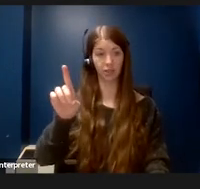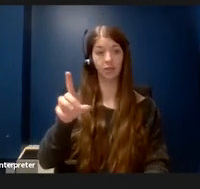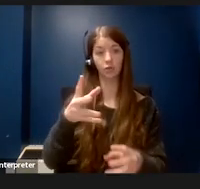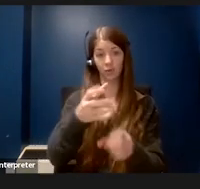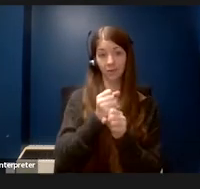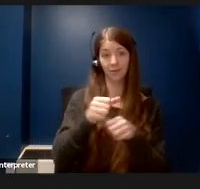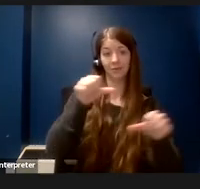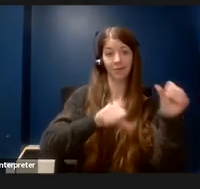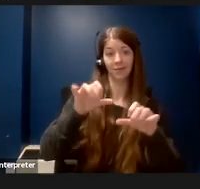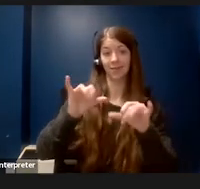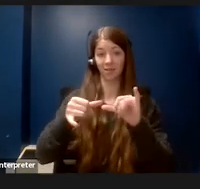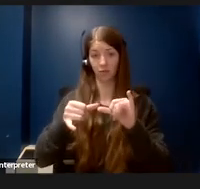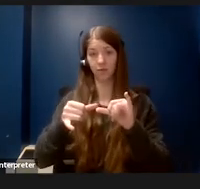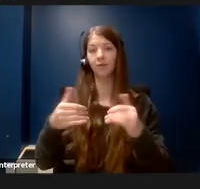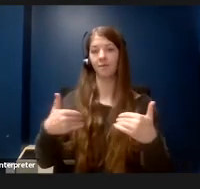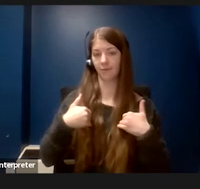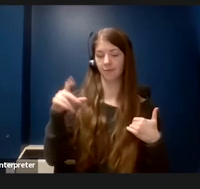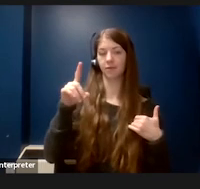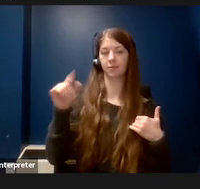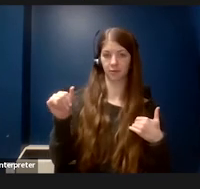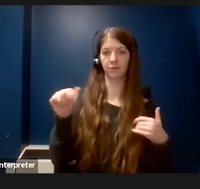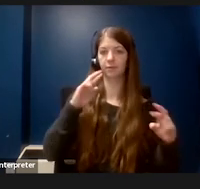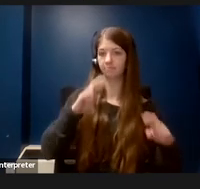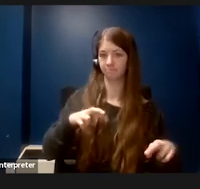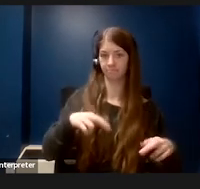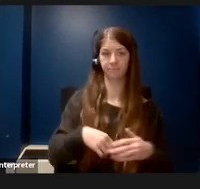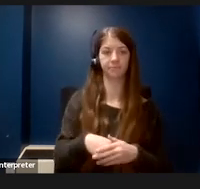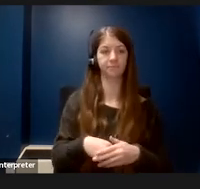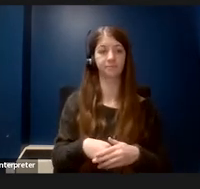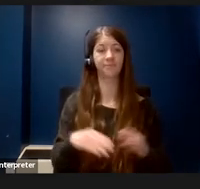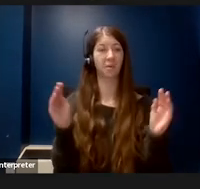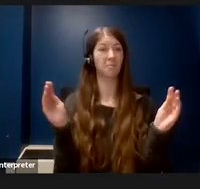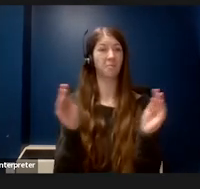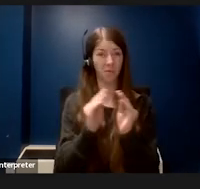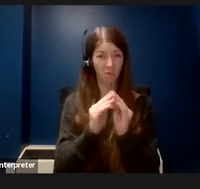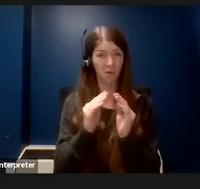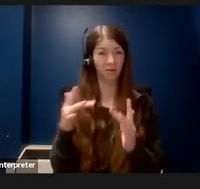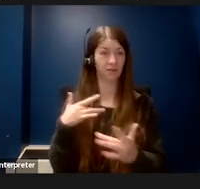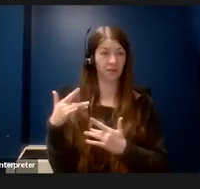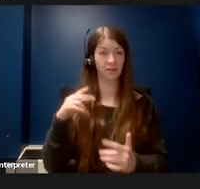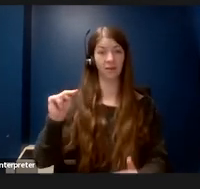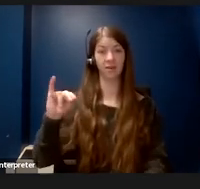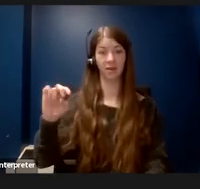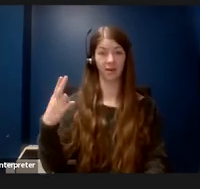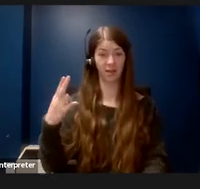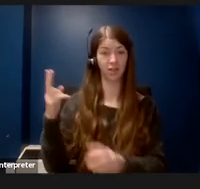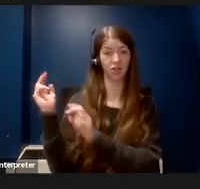report a disability, and even more concerning, NIH grant applicants and awardees